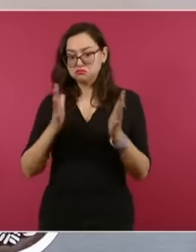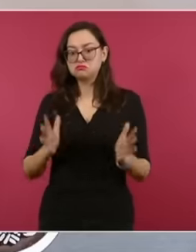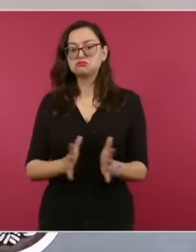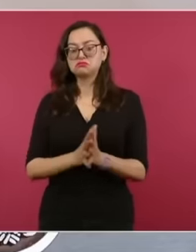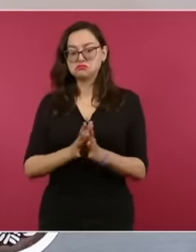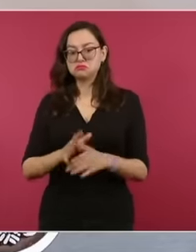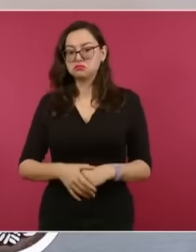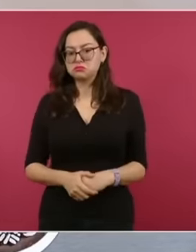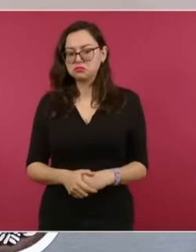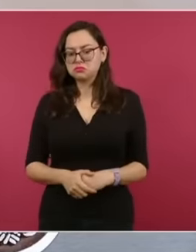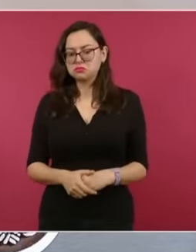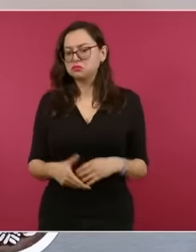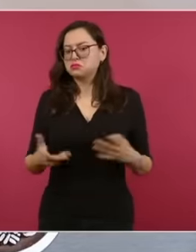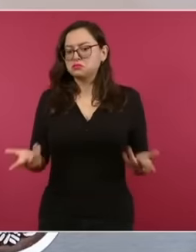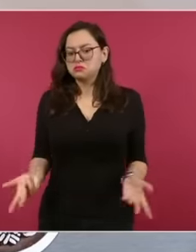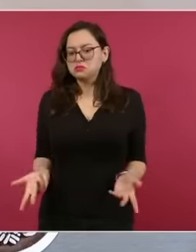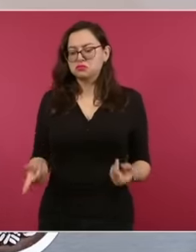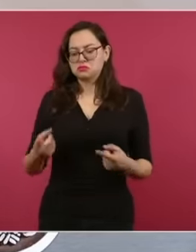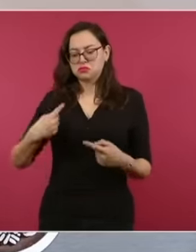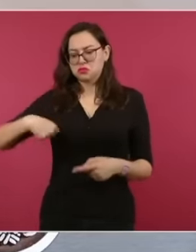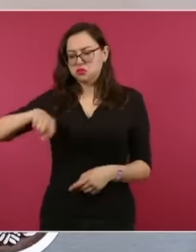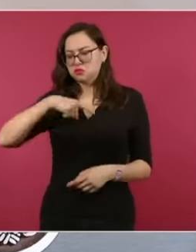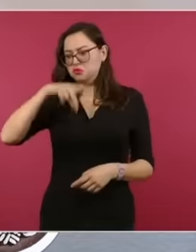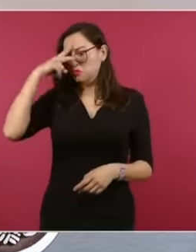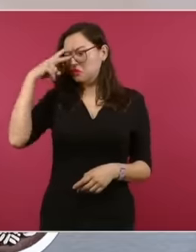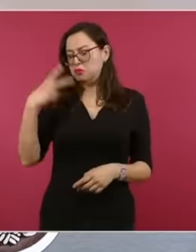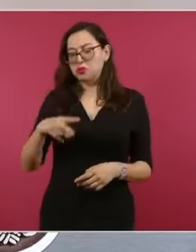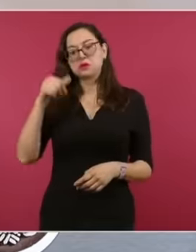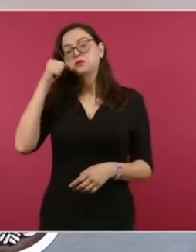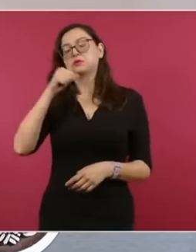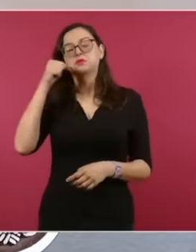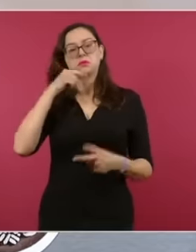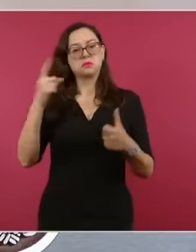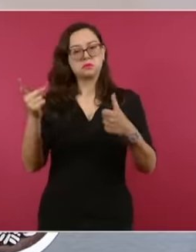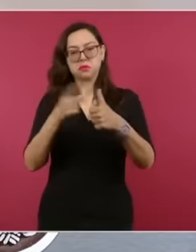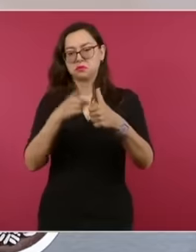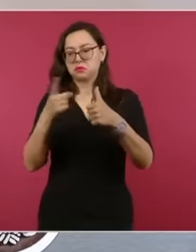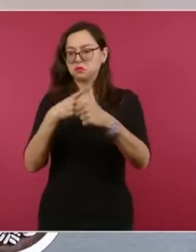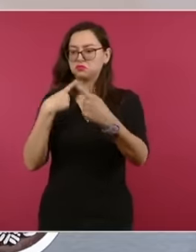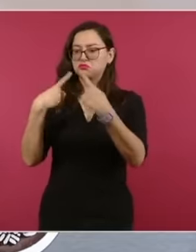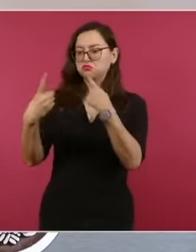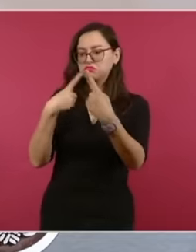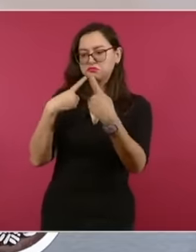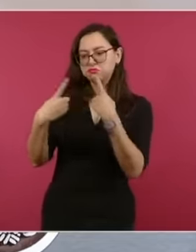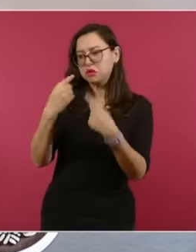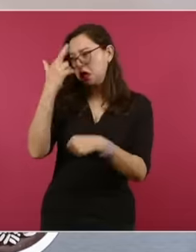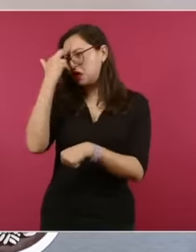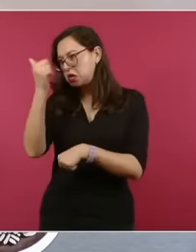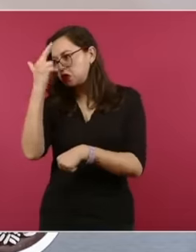Mexico are always the reason the law and that is the route of our steps the guide the law